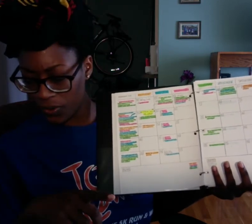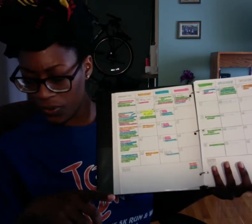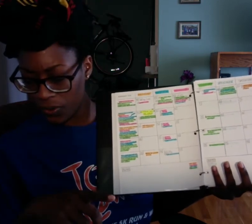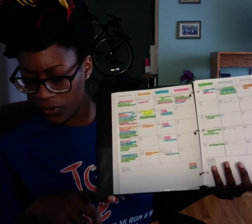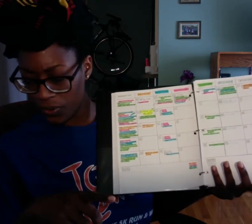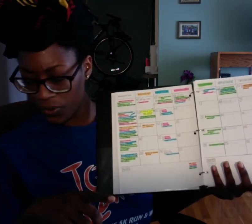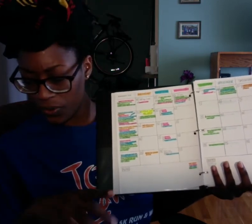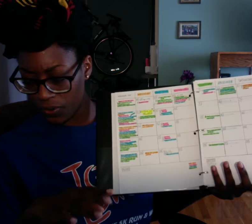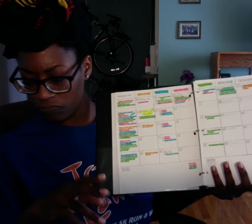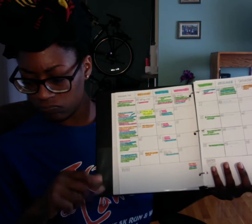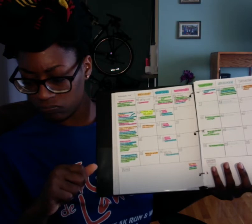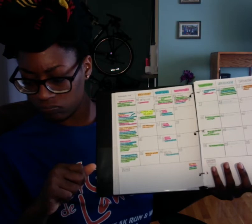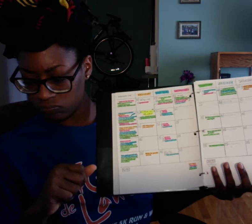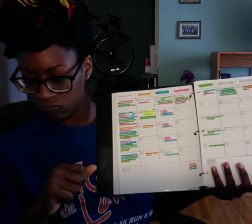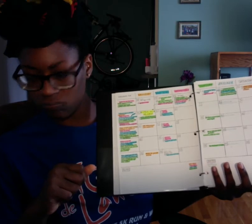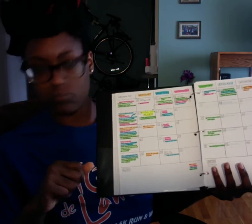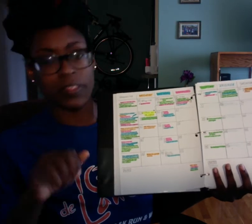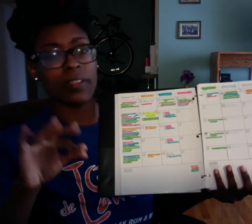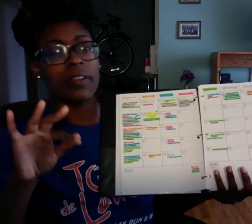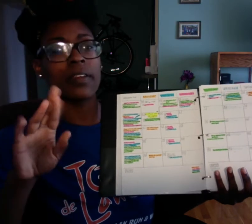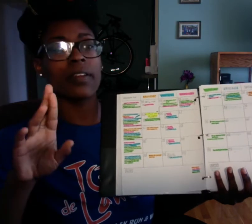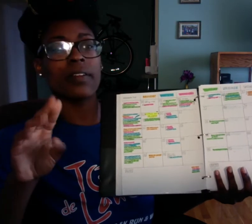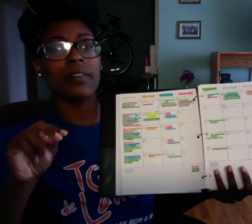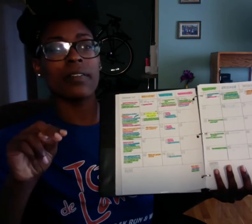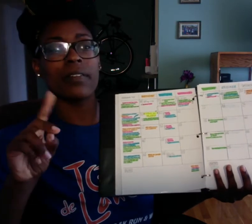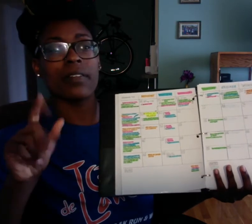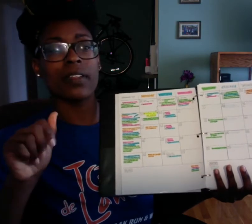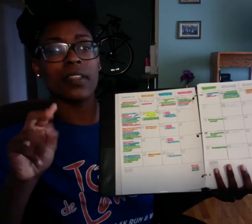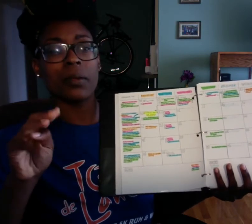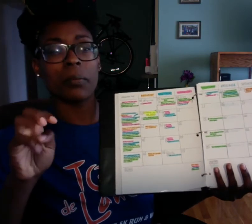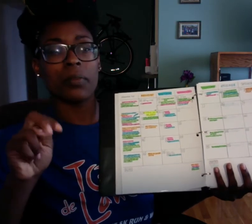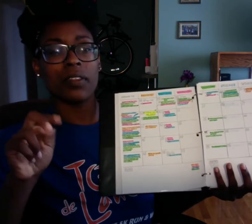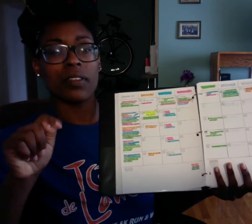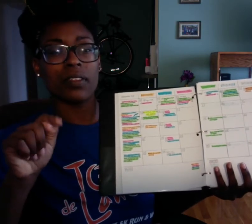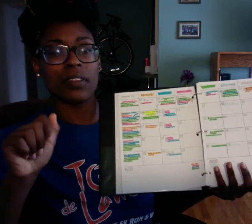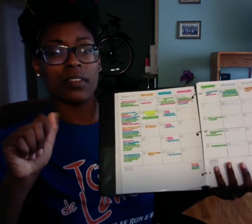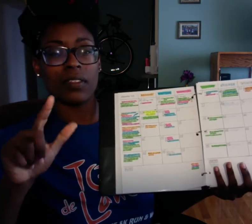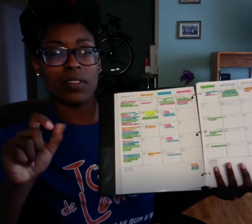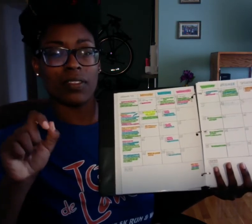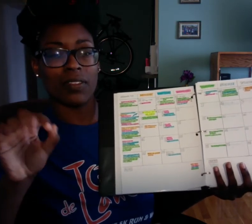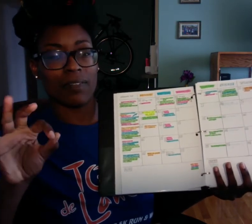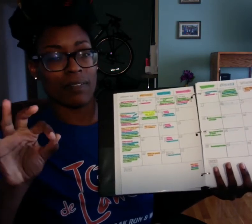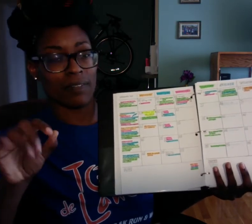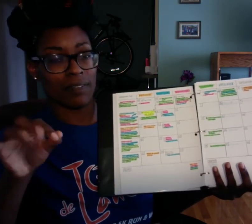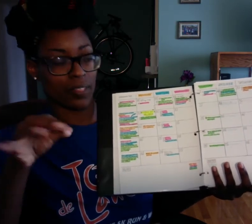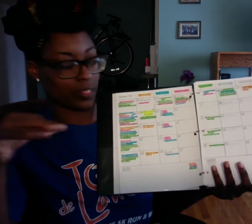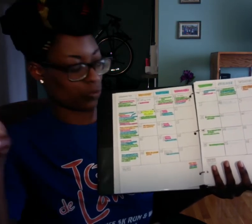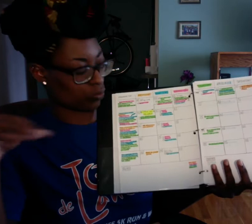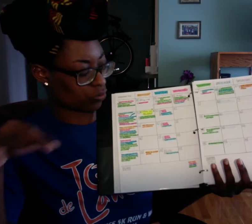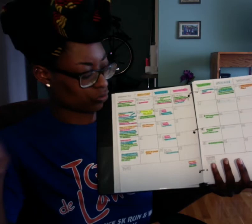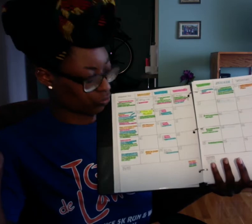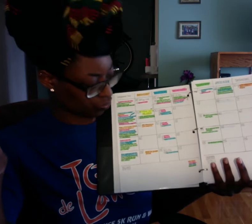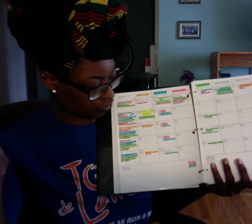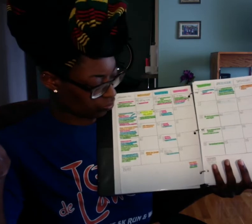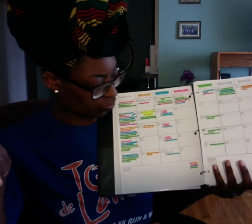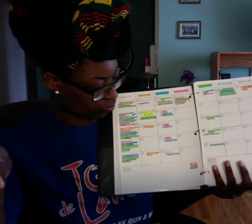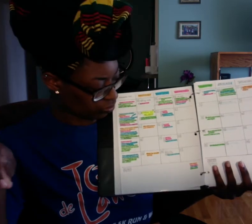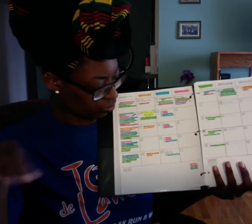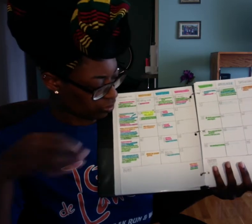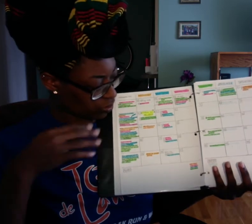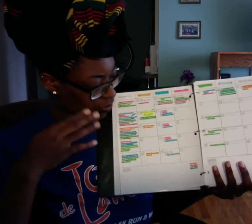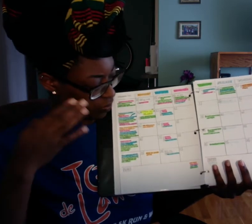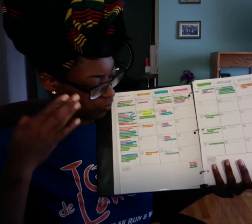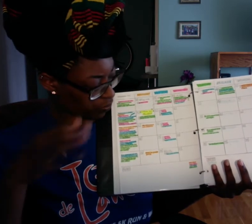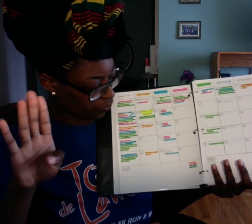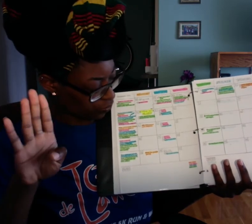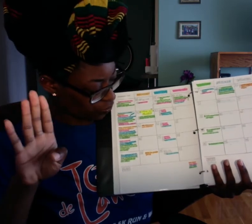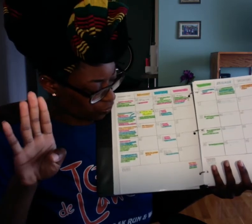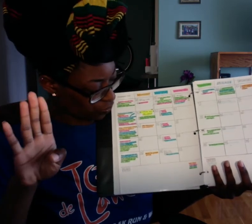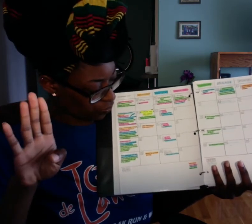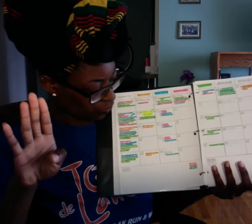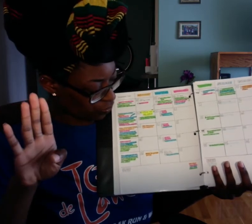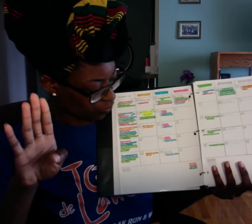I think Fund. of Language, that's pink, yeah.